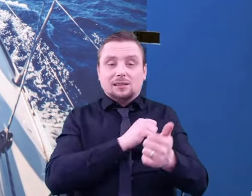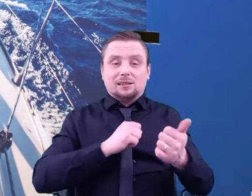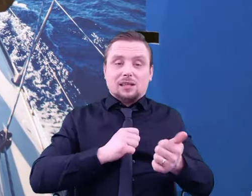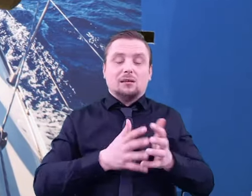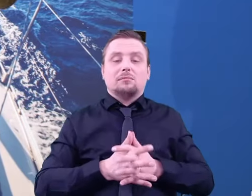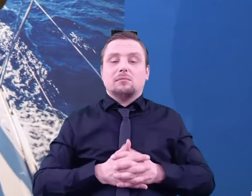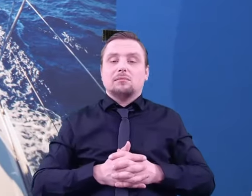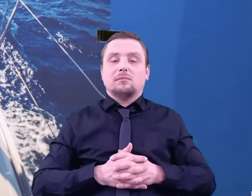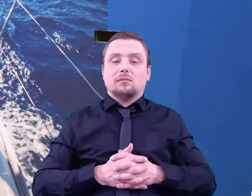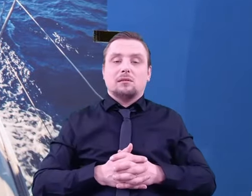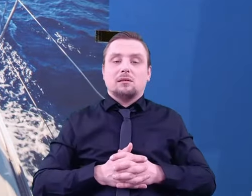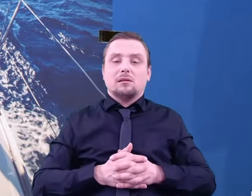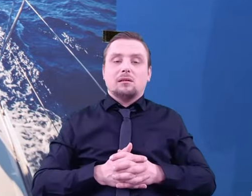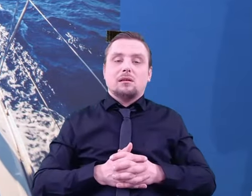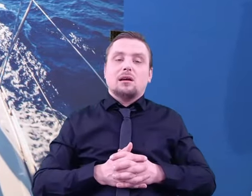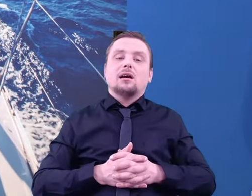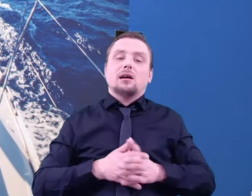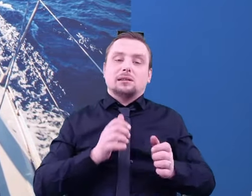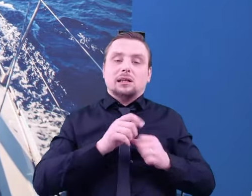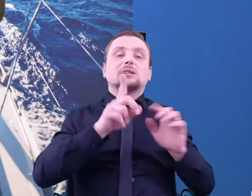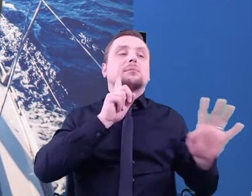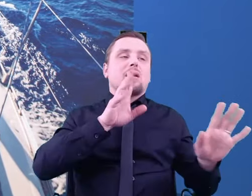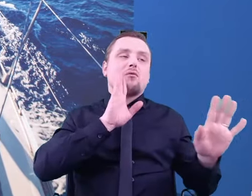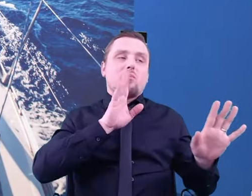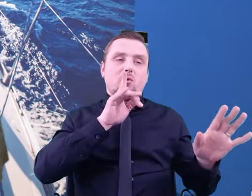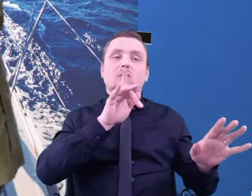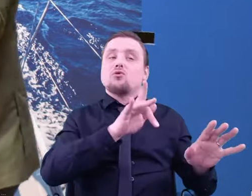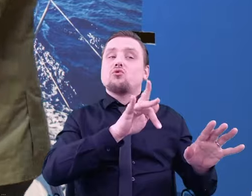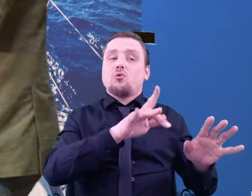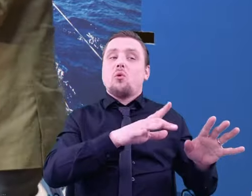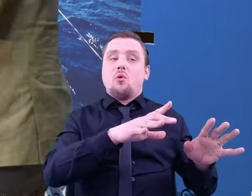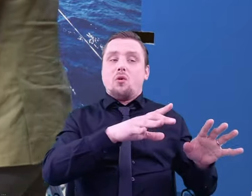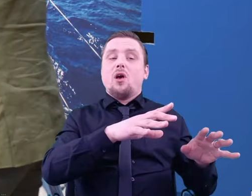then the probability of this being completely random is very small.